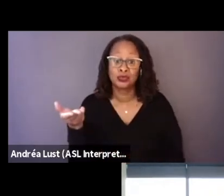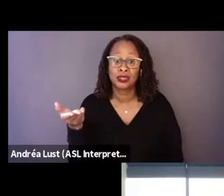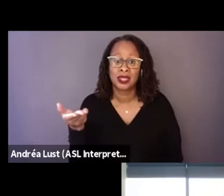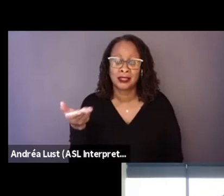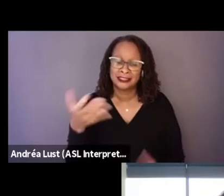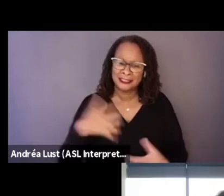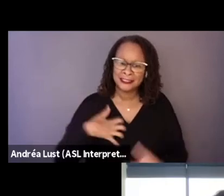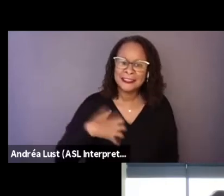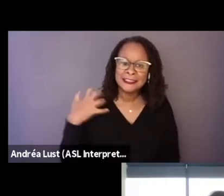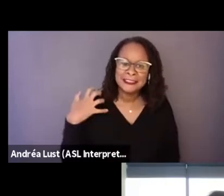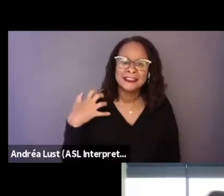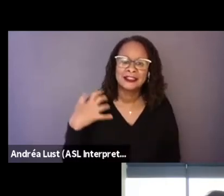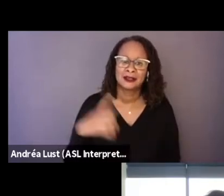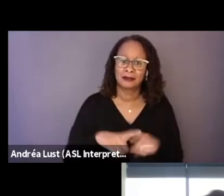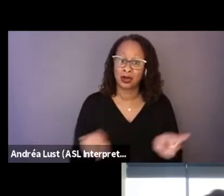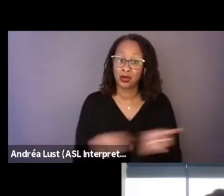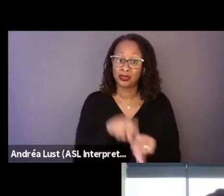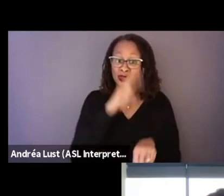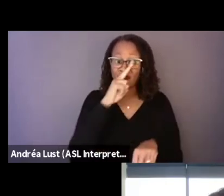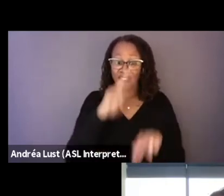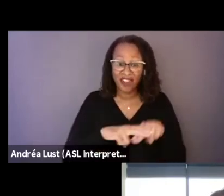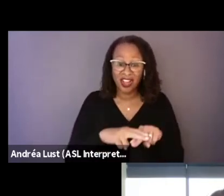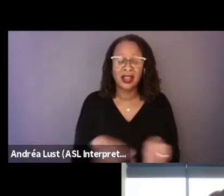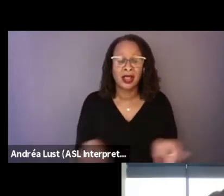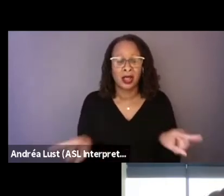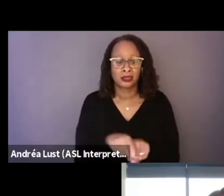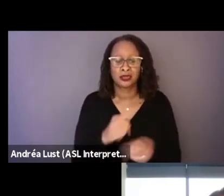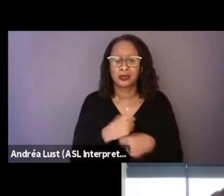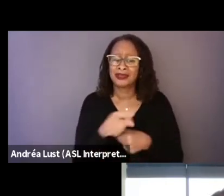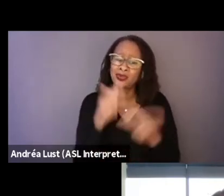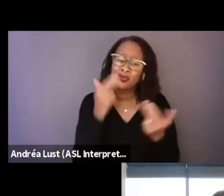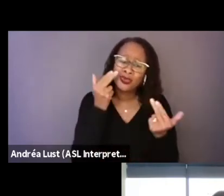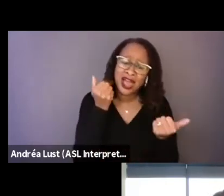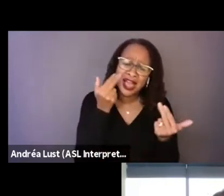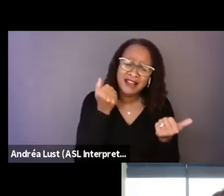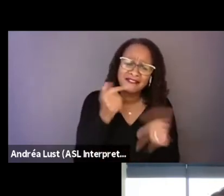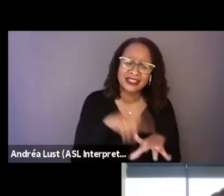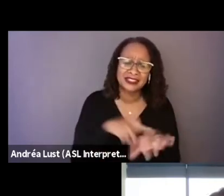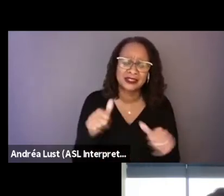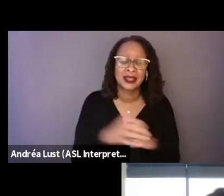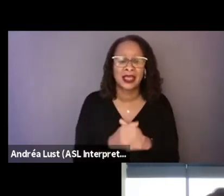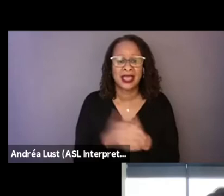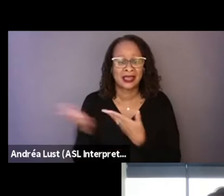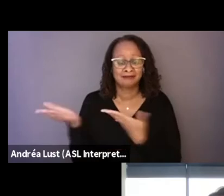but it's also fun, and it also makes you laugh, and it takes you on these journey